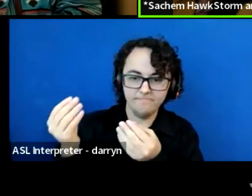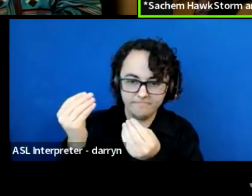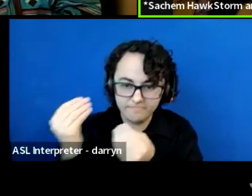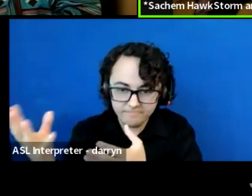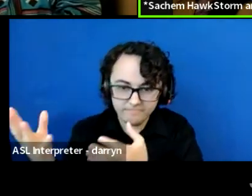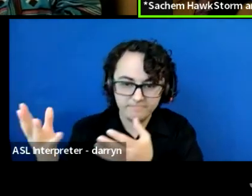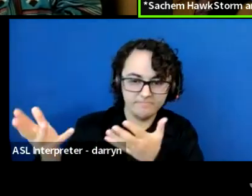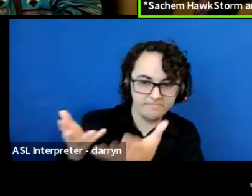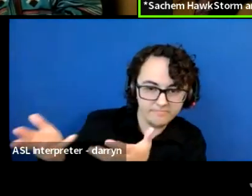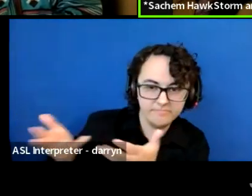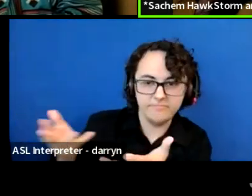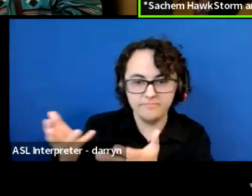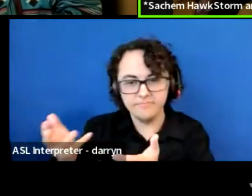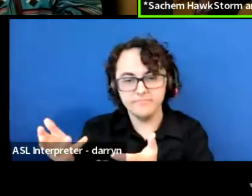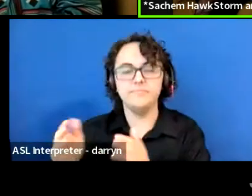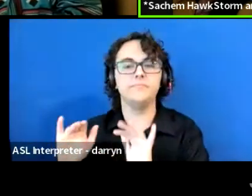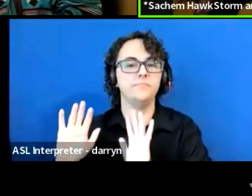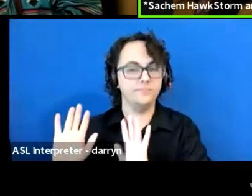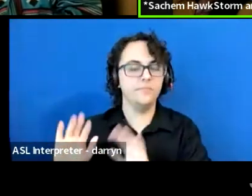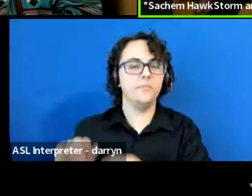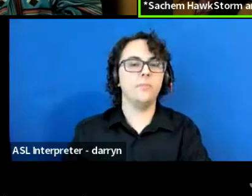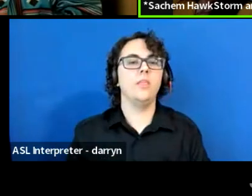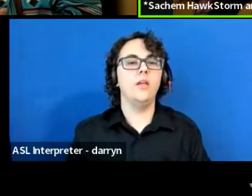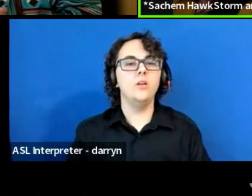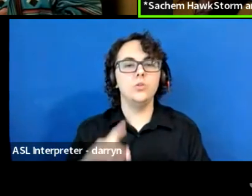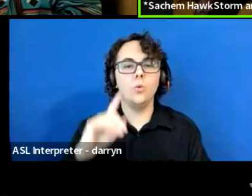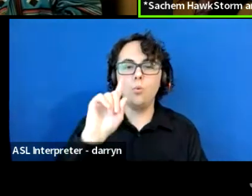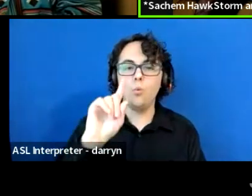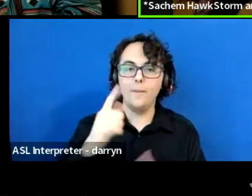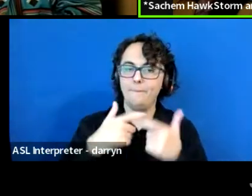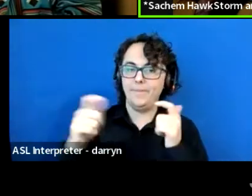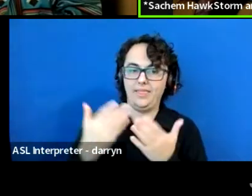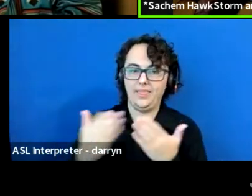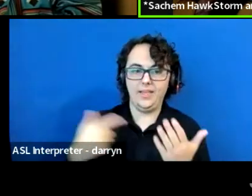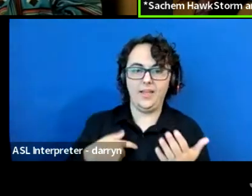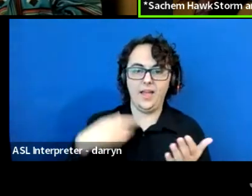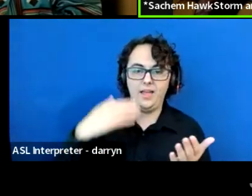One of the main things that I know is that language